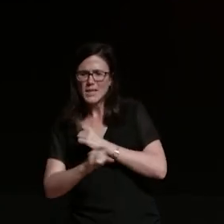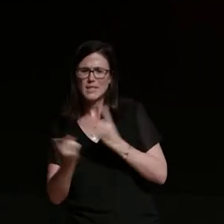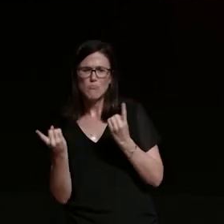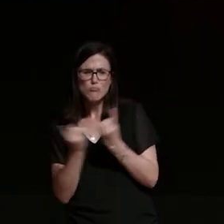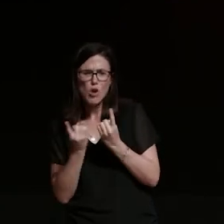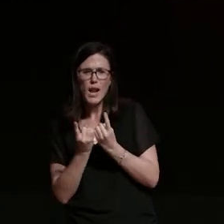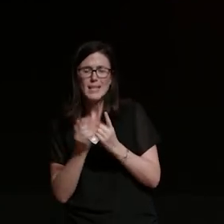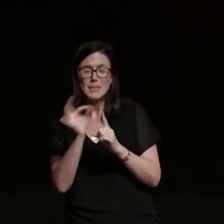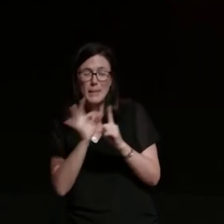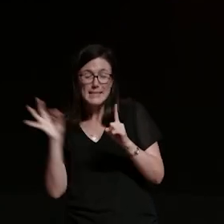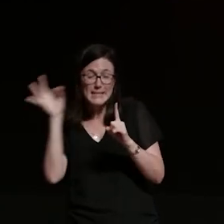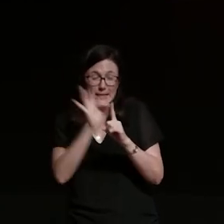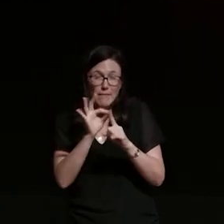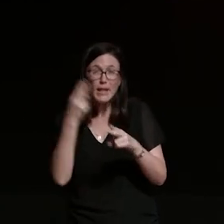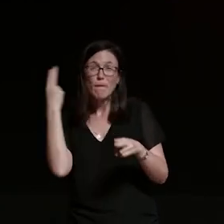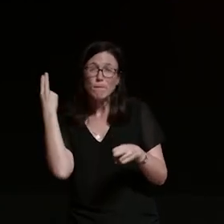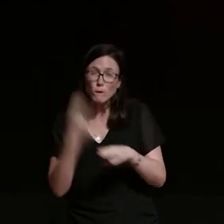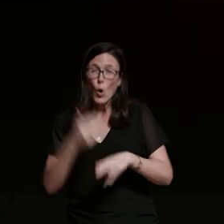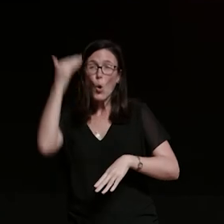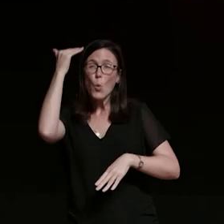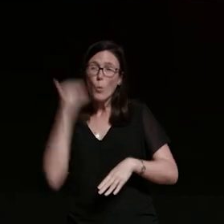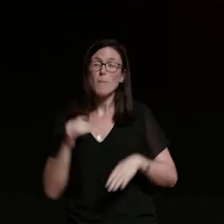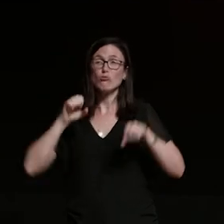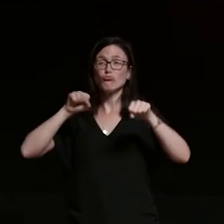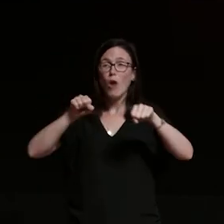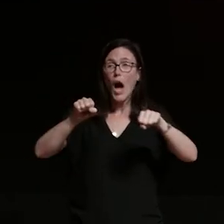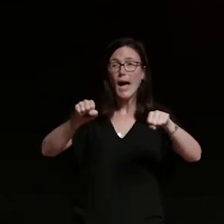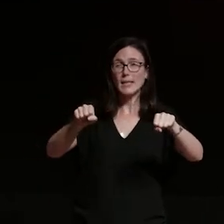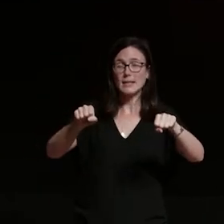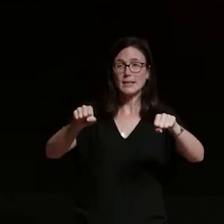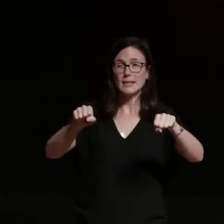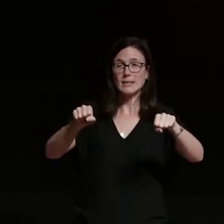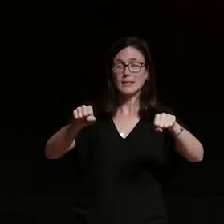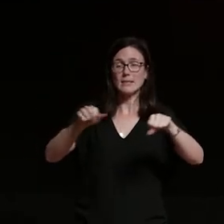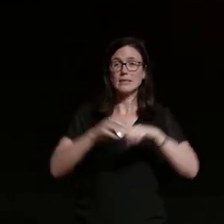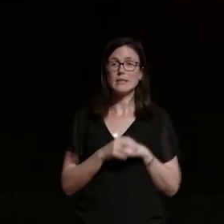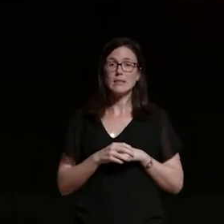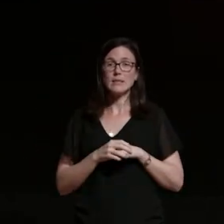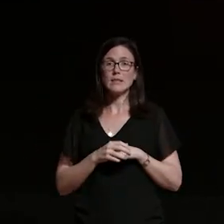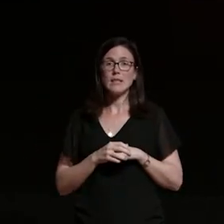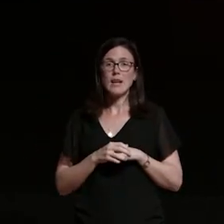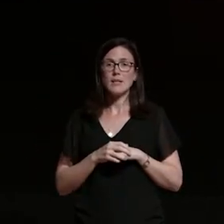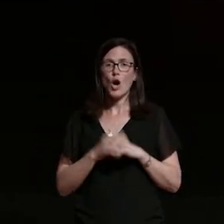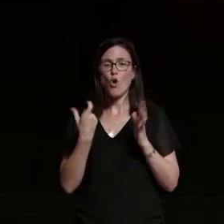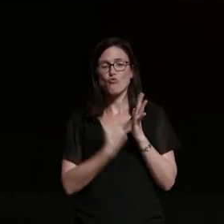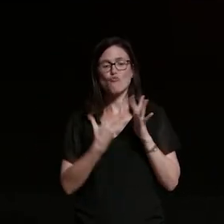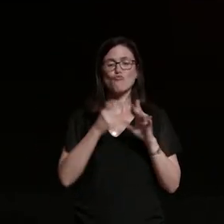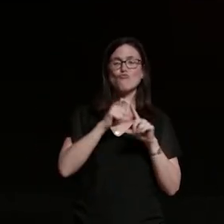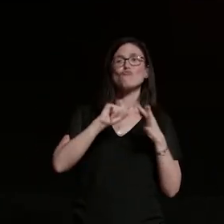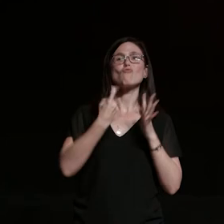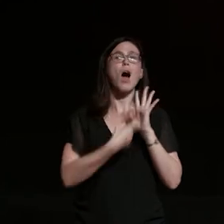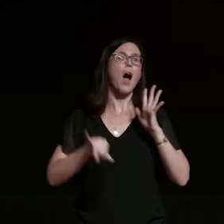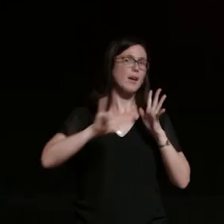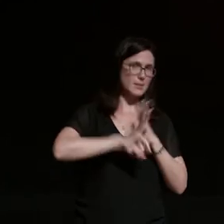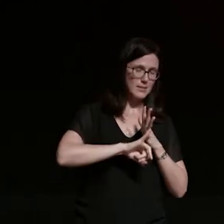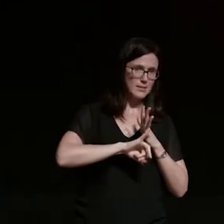women not just as passengers and decorations but as drivers riders writers sorry writers until we